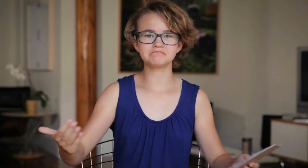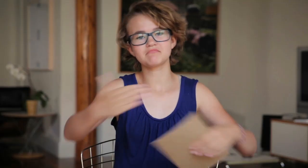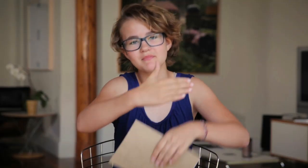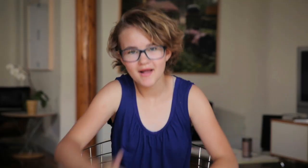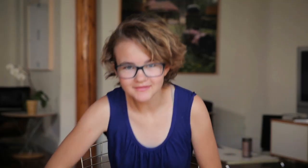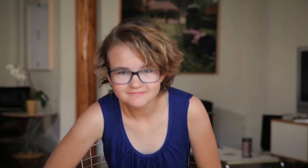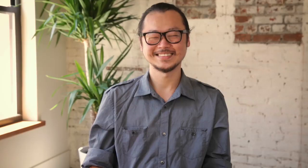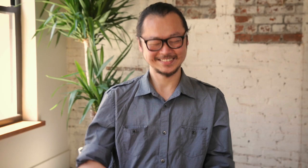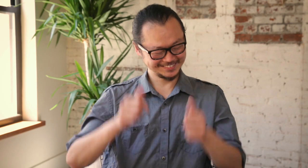Thank you so much. Let's hug!